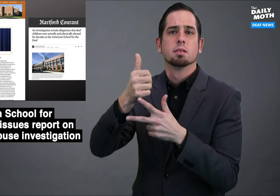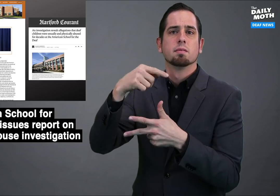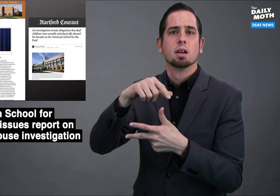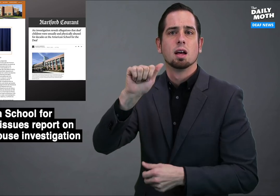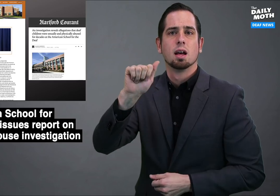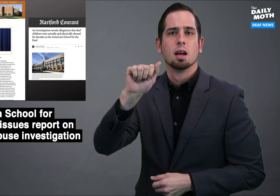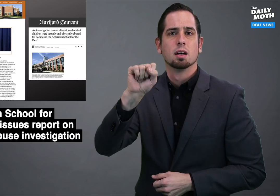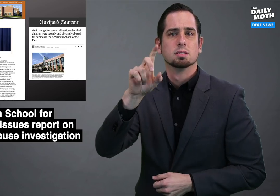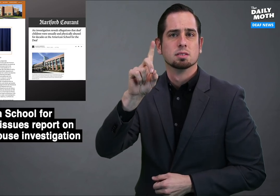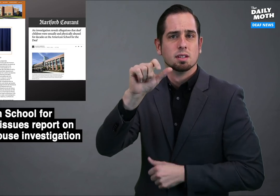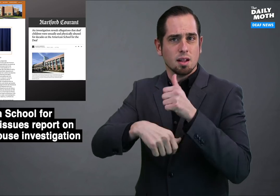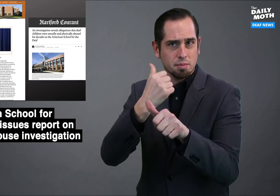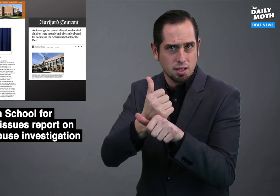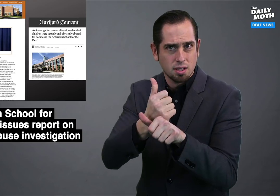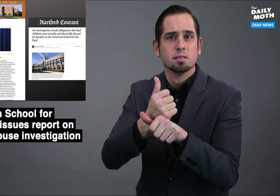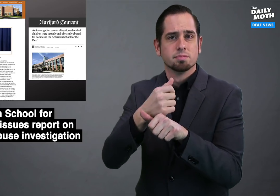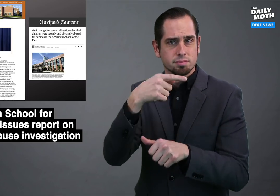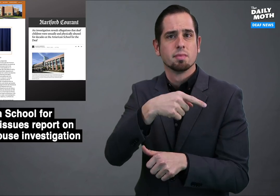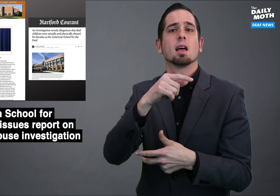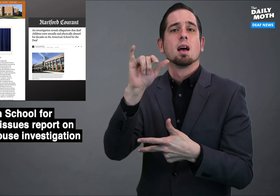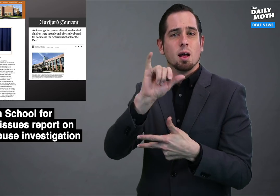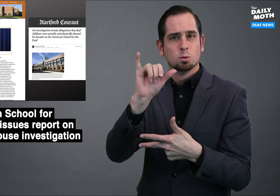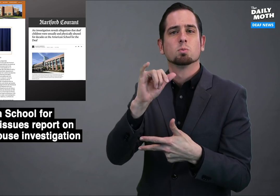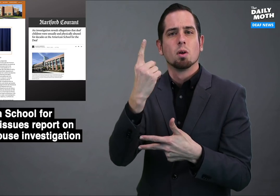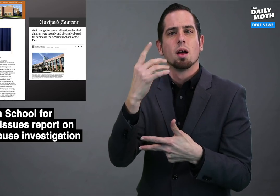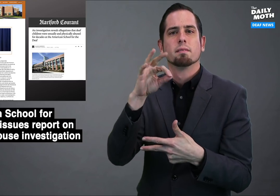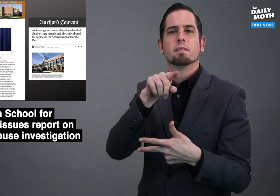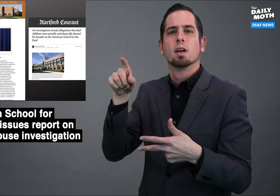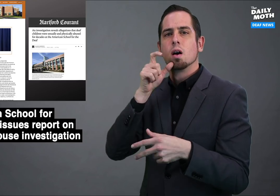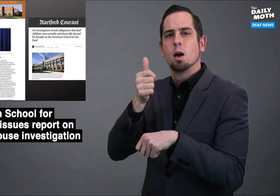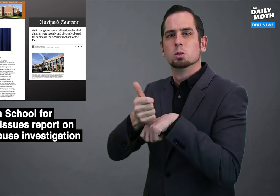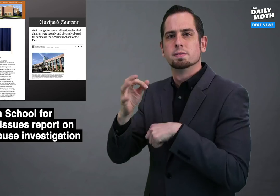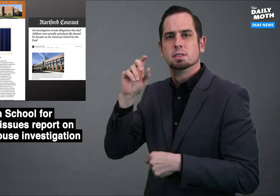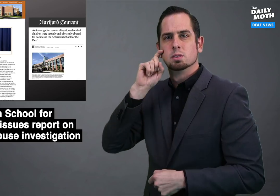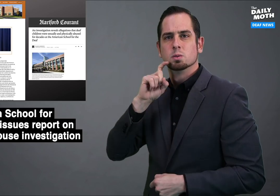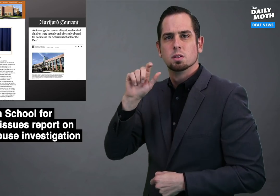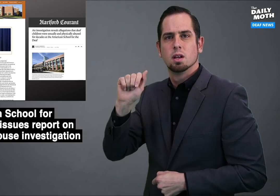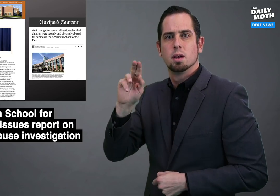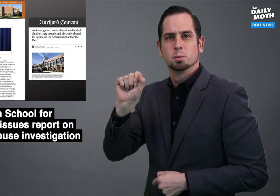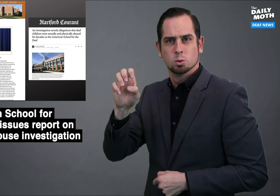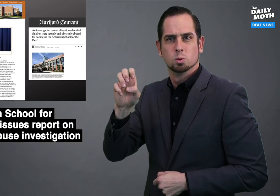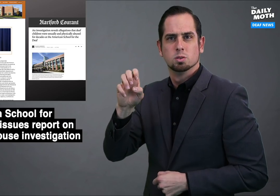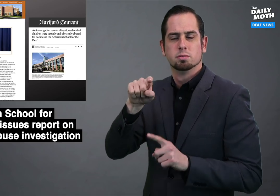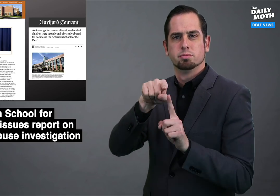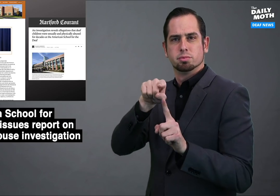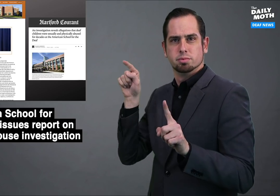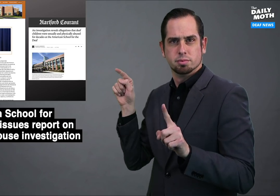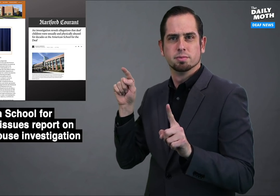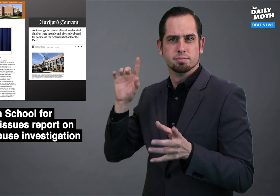an ASD alumni who was also those accused of sexual abuse.